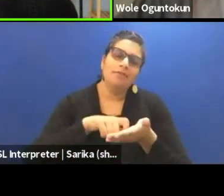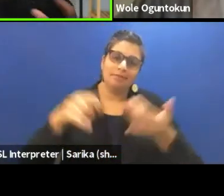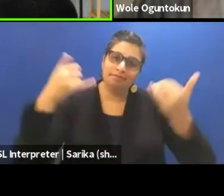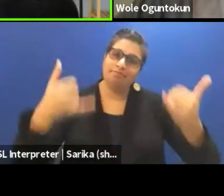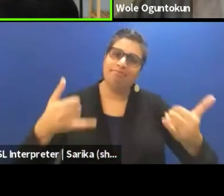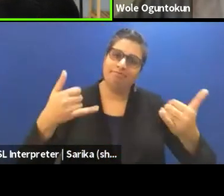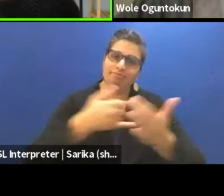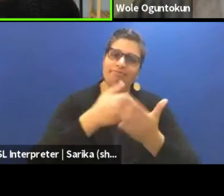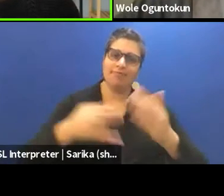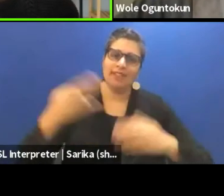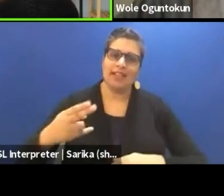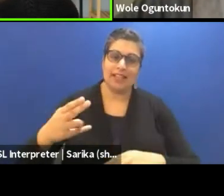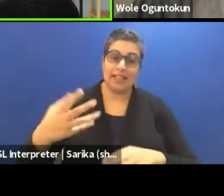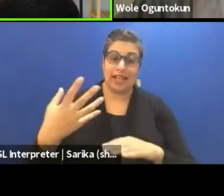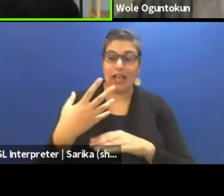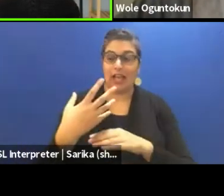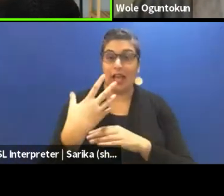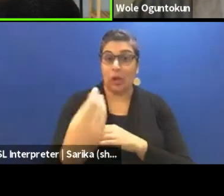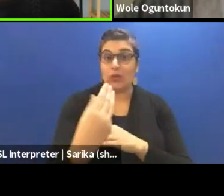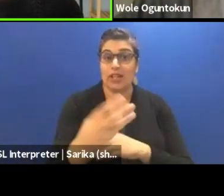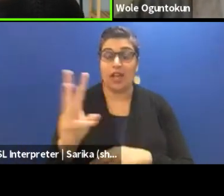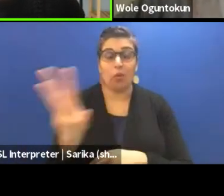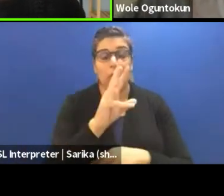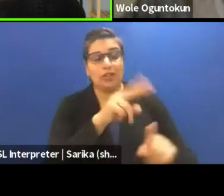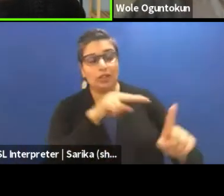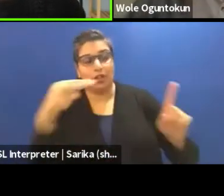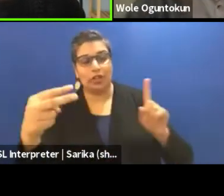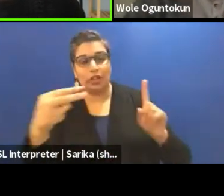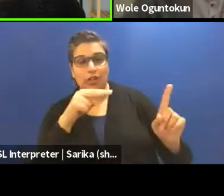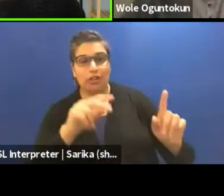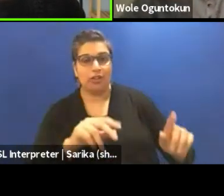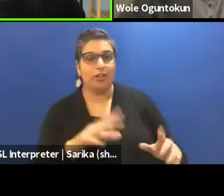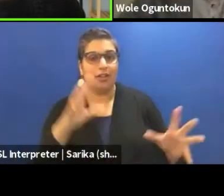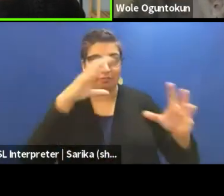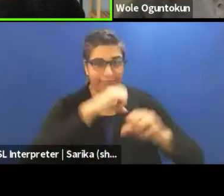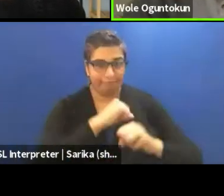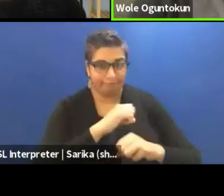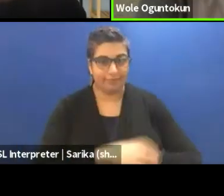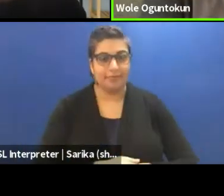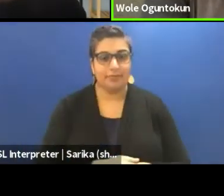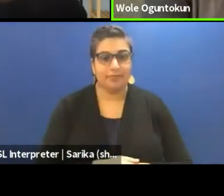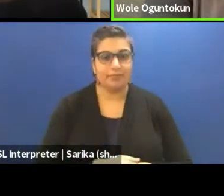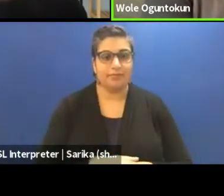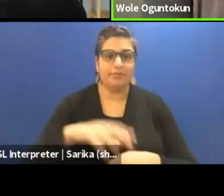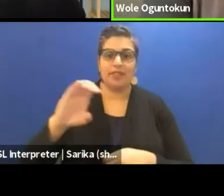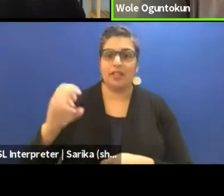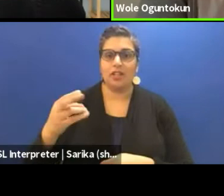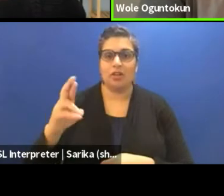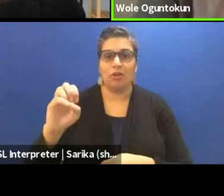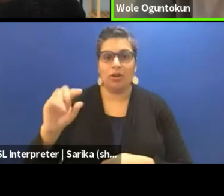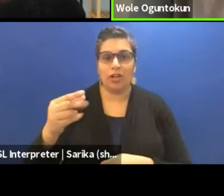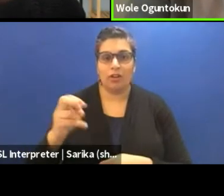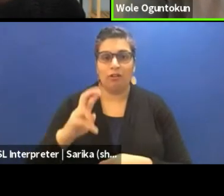outside of Western paradigms. On choreographic systems, climate change